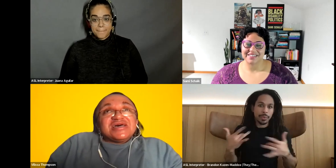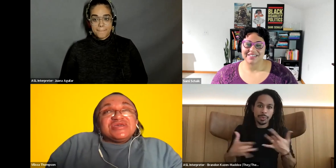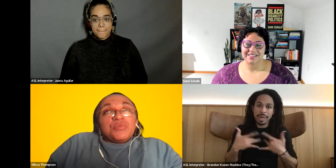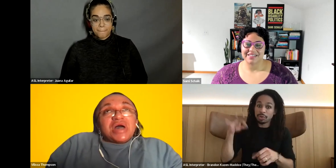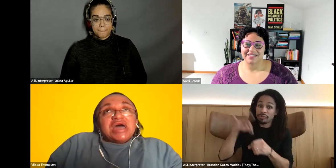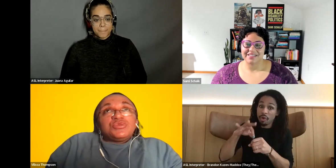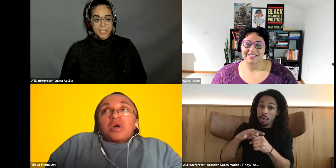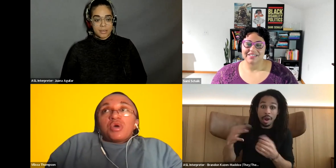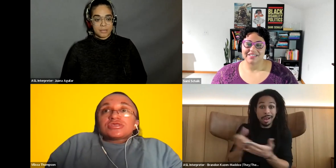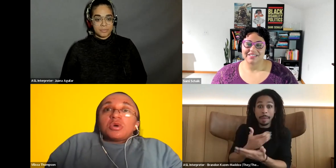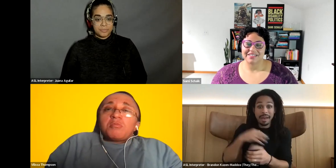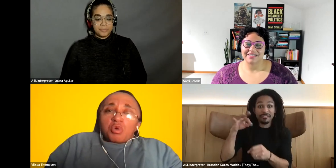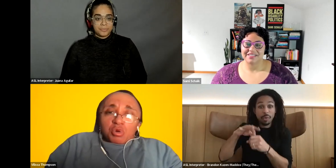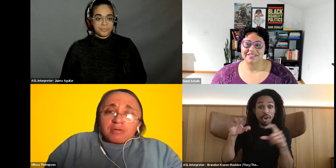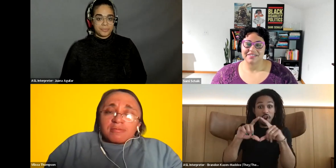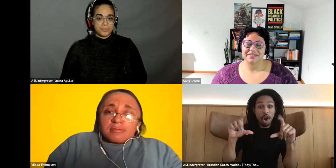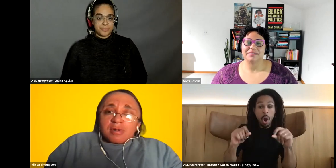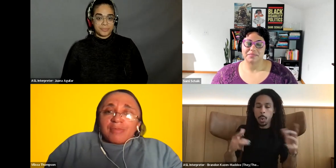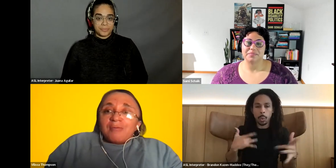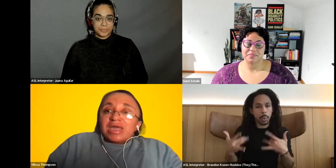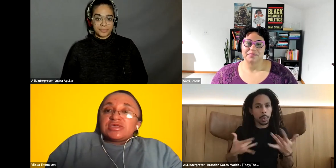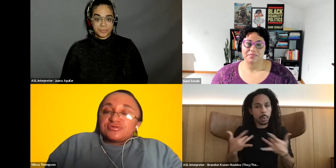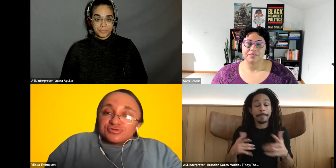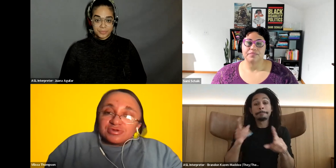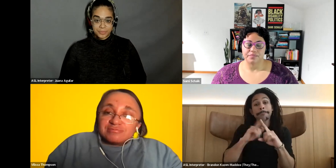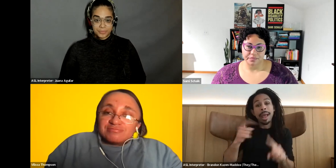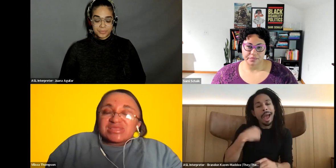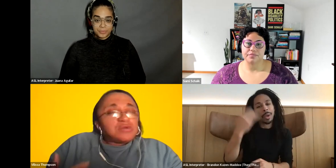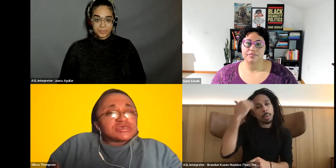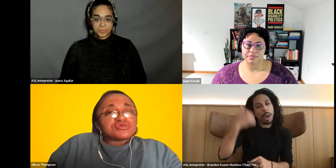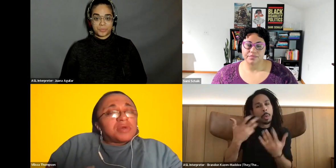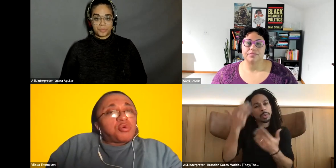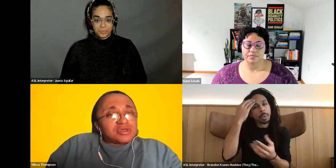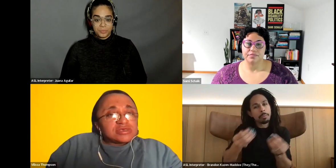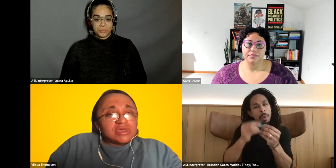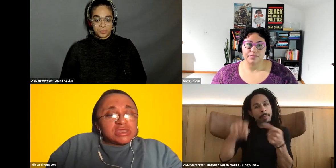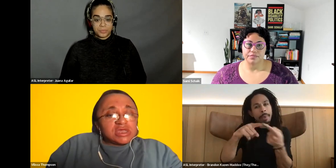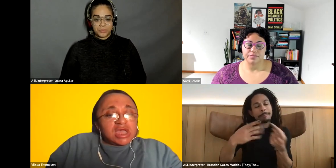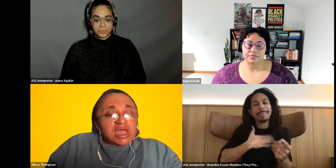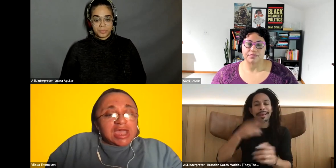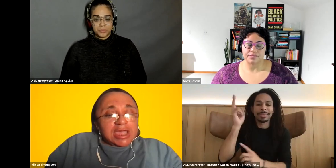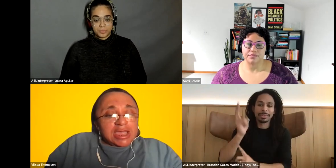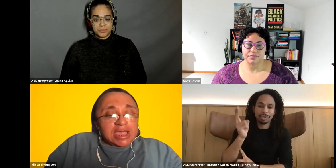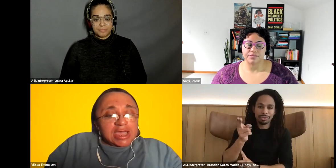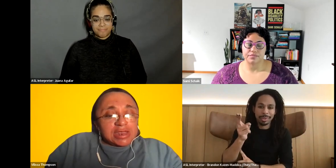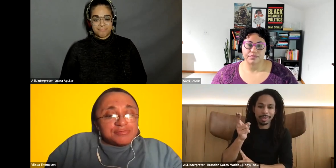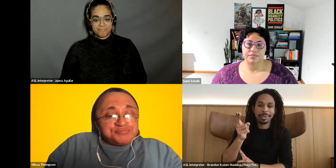Vilissa Thompson: you know. But I knew I wanted to know more about my history. My, that was just so important to me. and